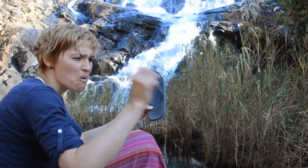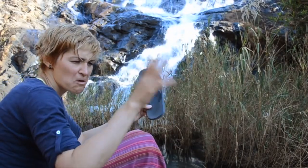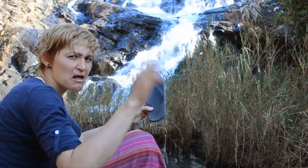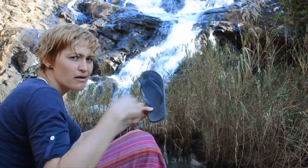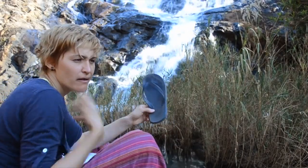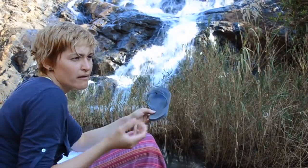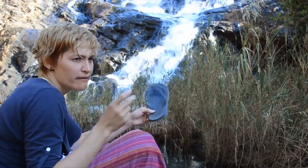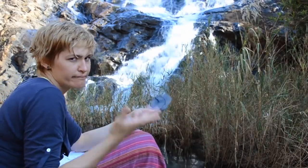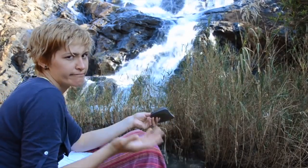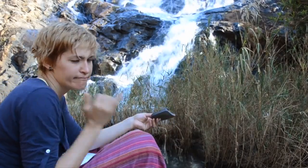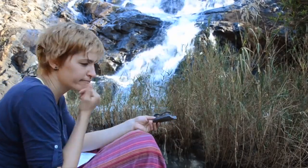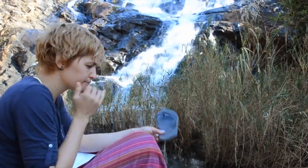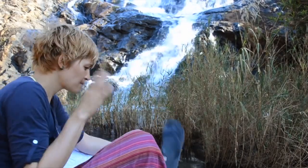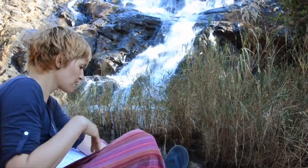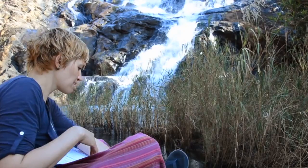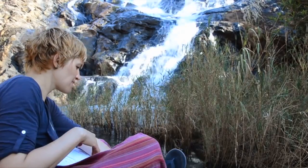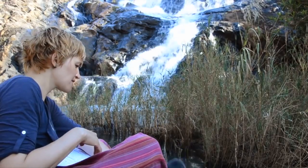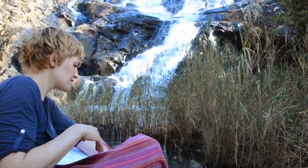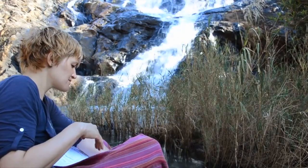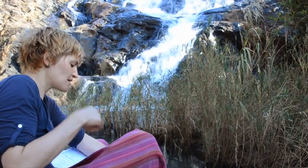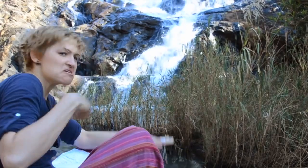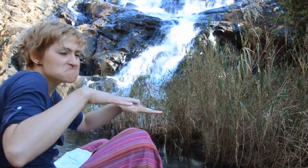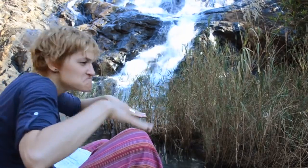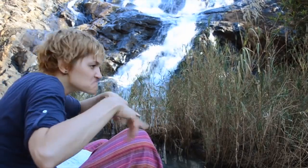He said it was not a problem. A mistake.